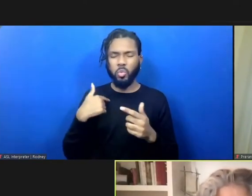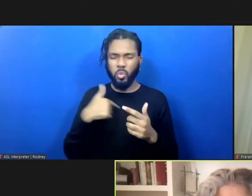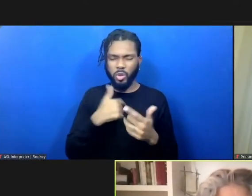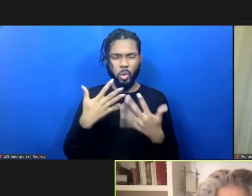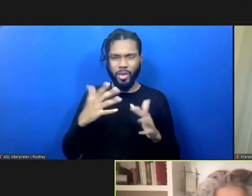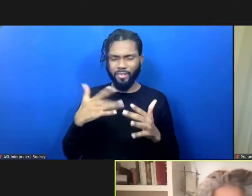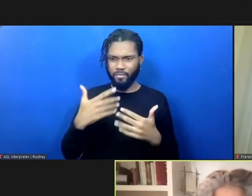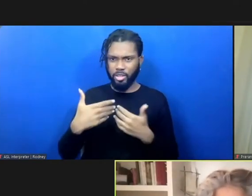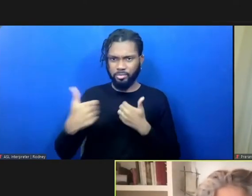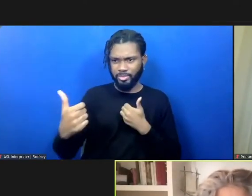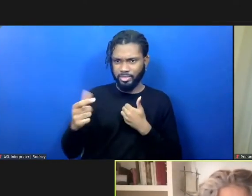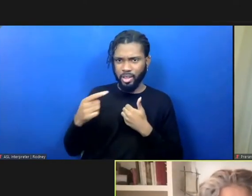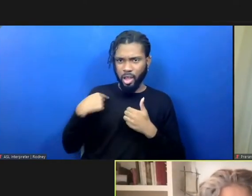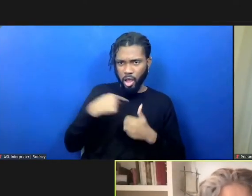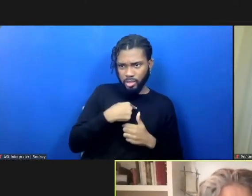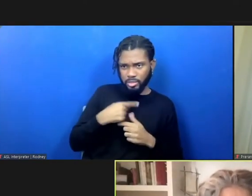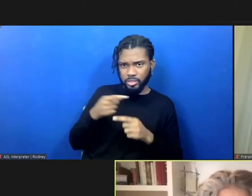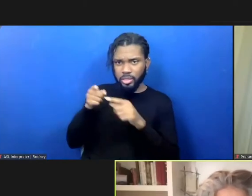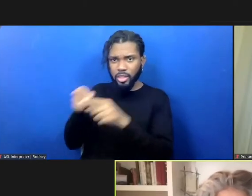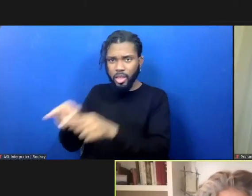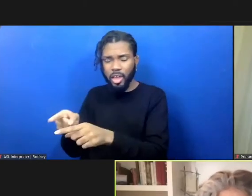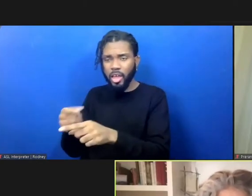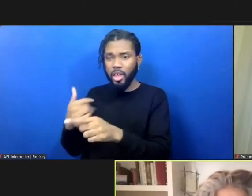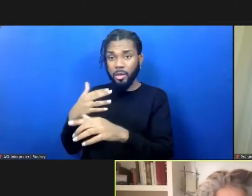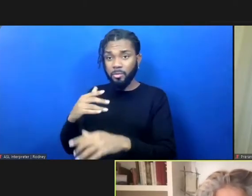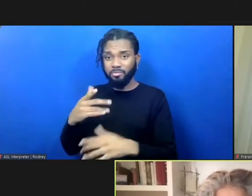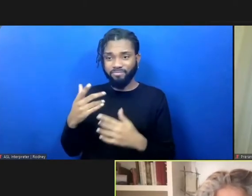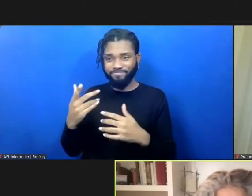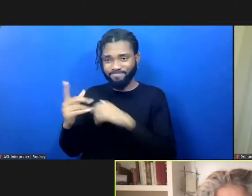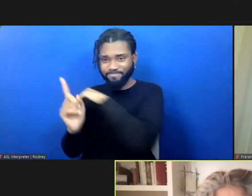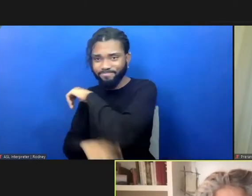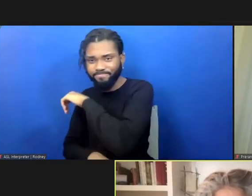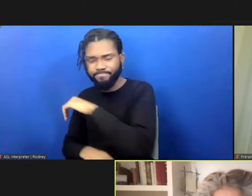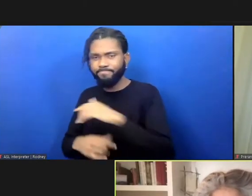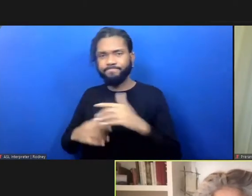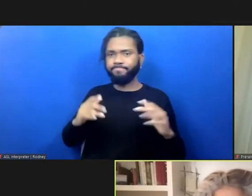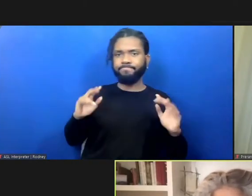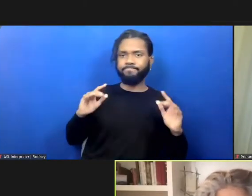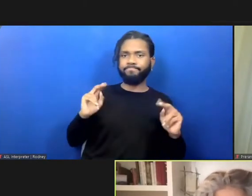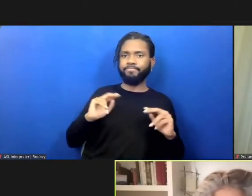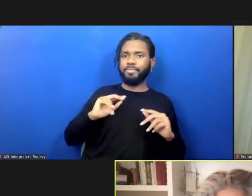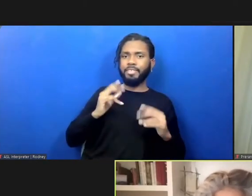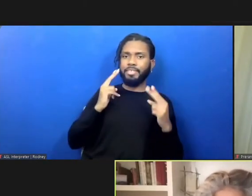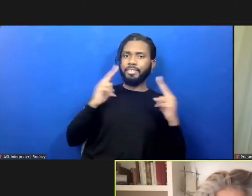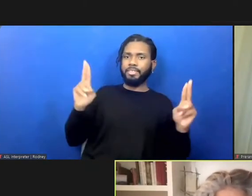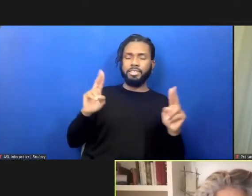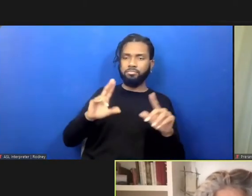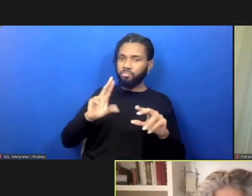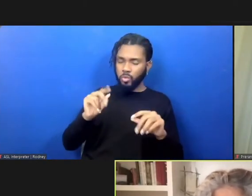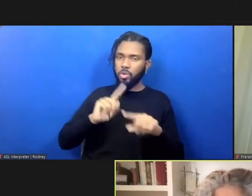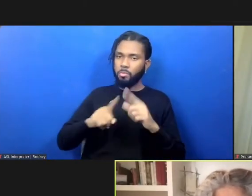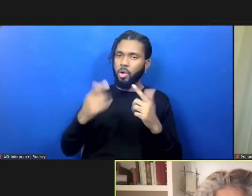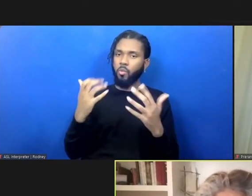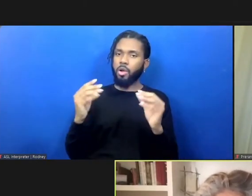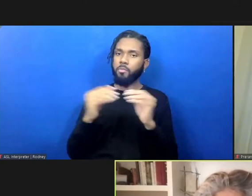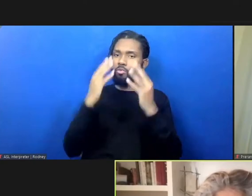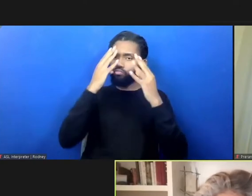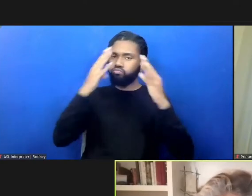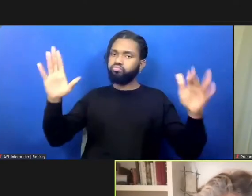victor and vanquished, guilty, not guilty, and to allow for much more complexity in the way in which we resolve harms.